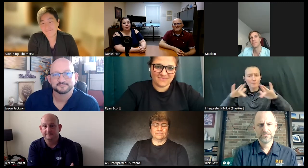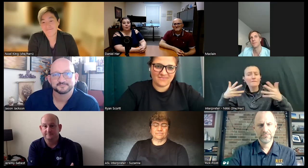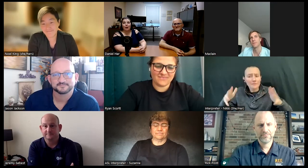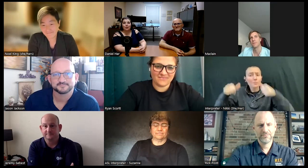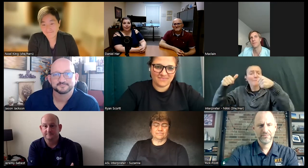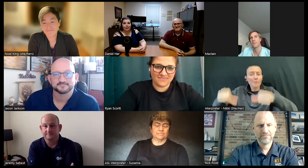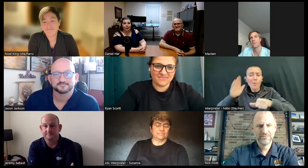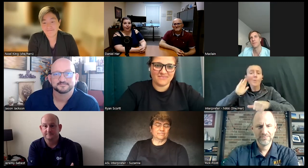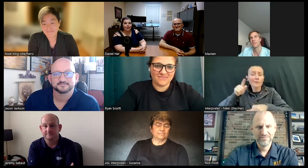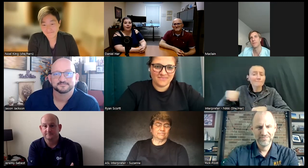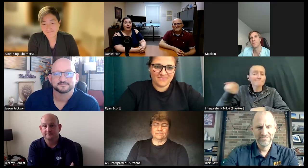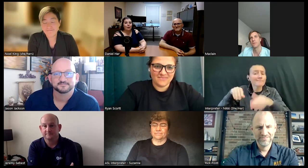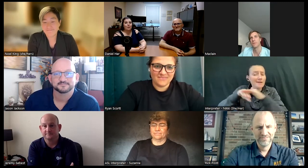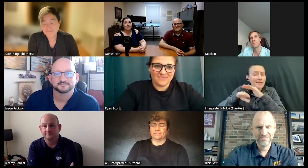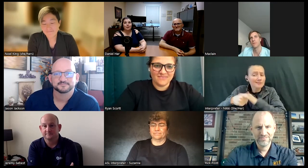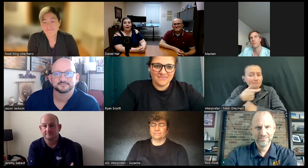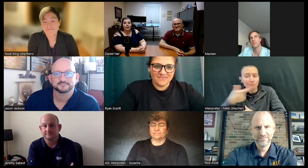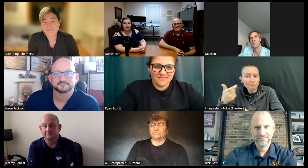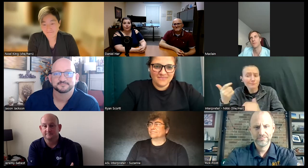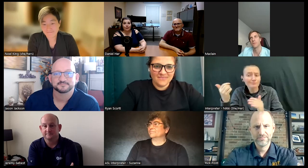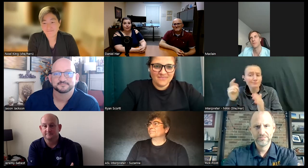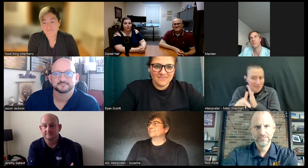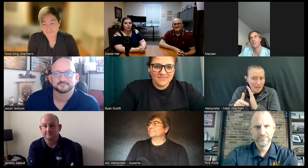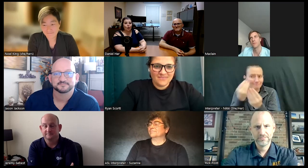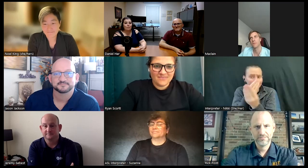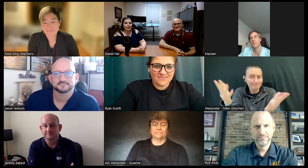be able to watch later on I want to let the panelists know that there are so